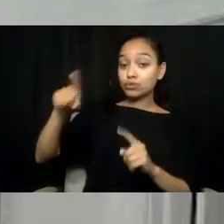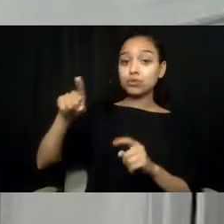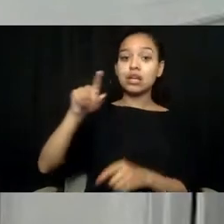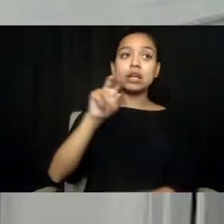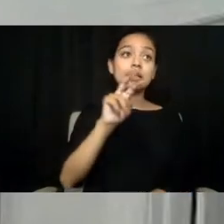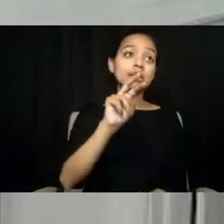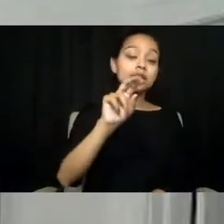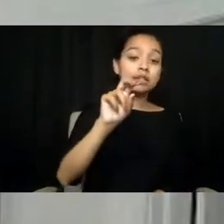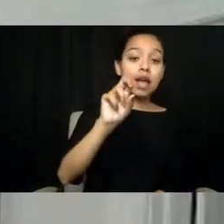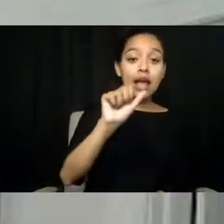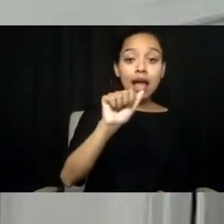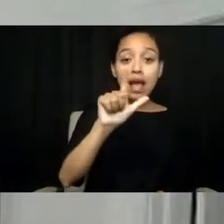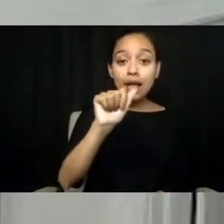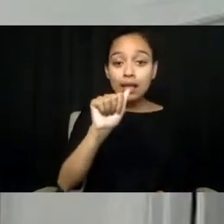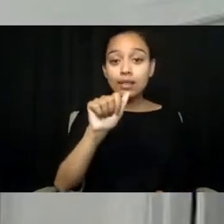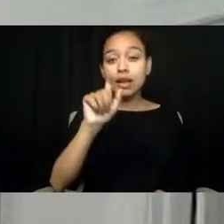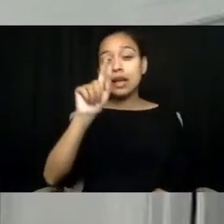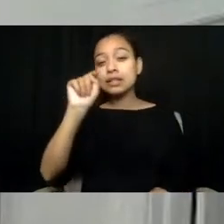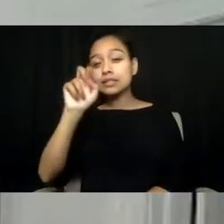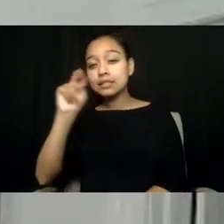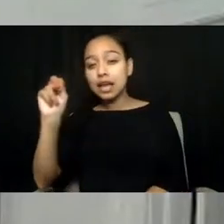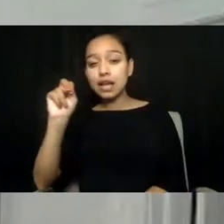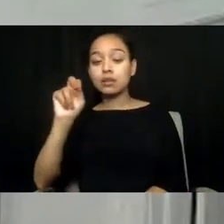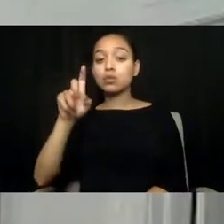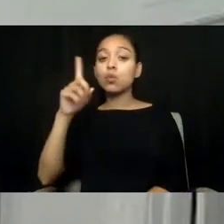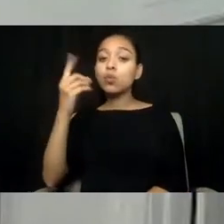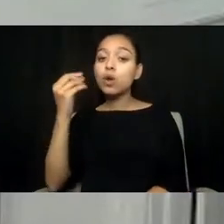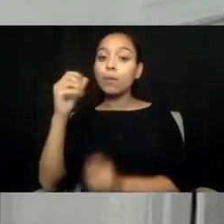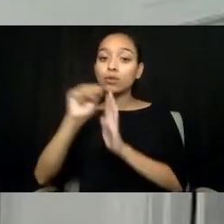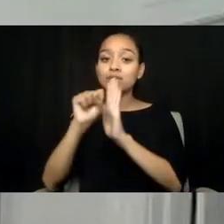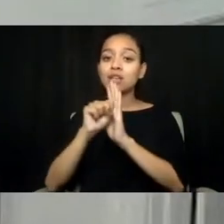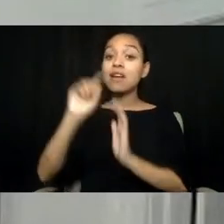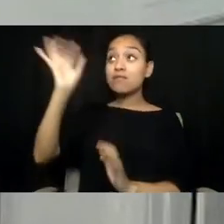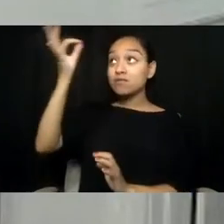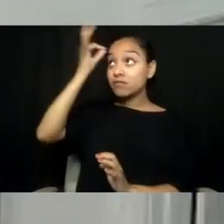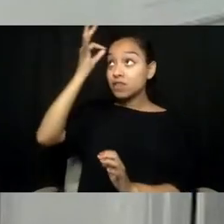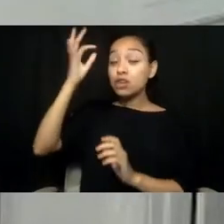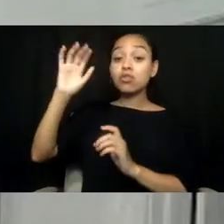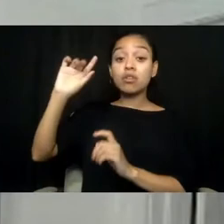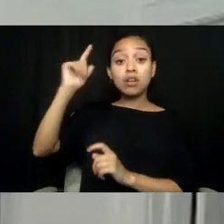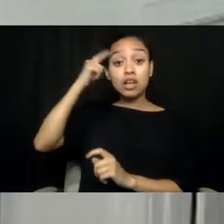the federal government promised to take care of our healthcare needs.